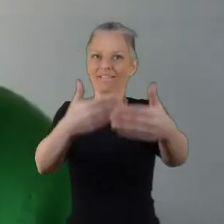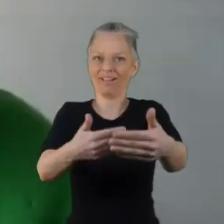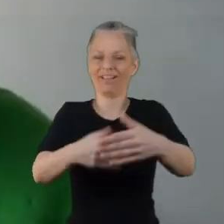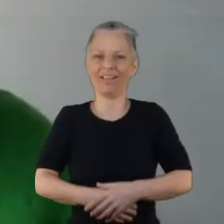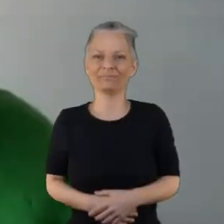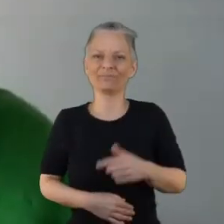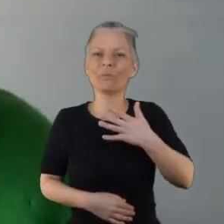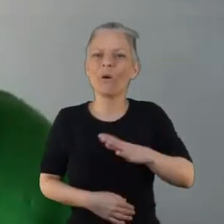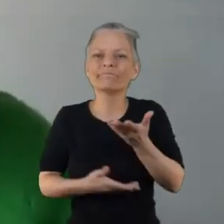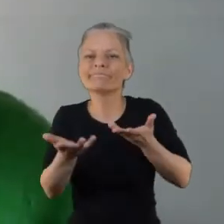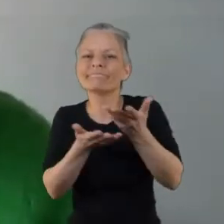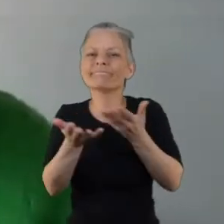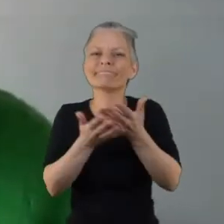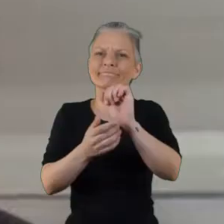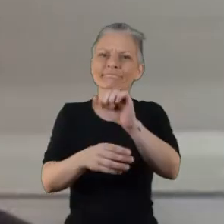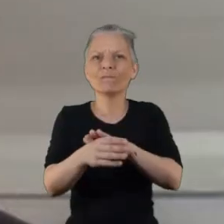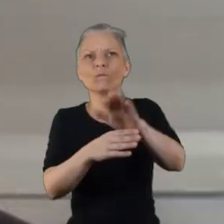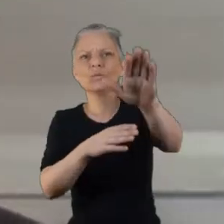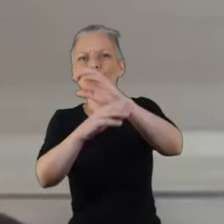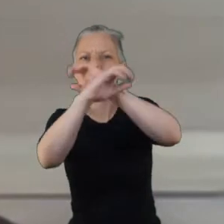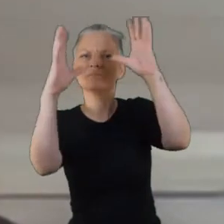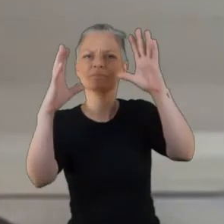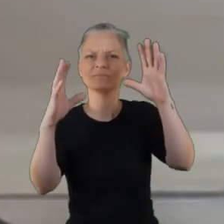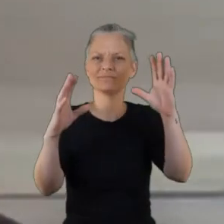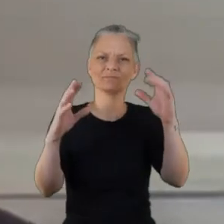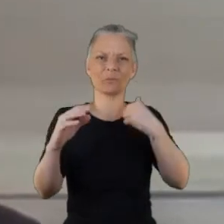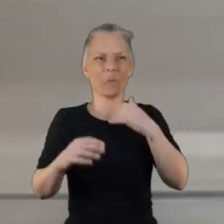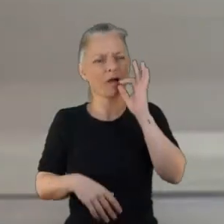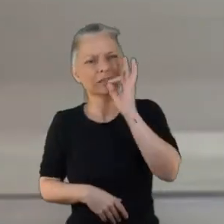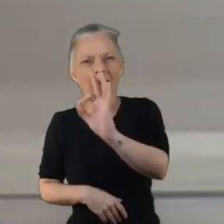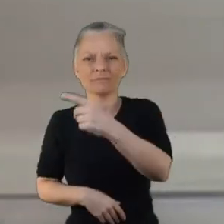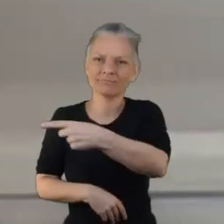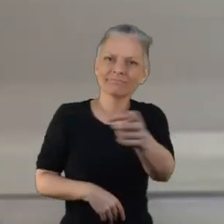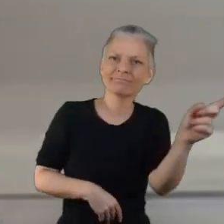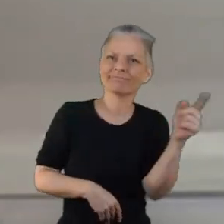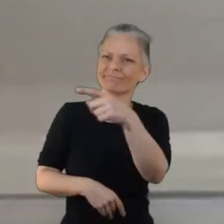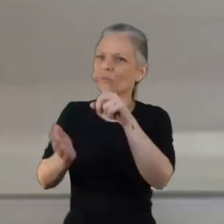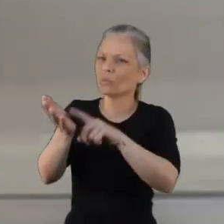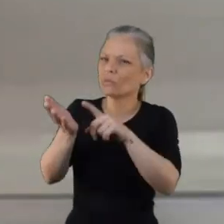experience in the work that you do? Maybe the first thing to say is that there is a degree of relief in the recommendations that came out of the work and report in the I think the the the values were very much